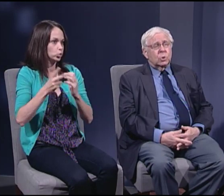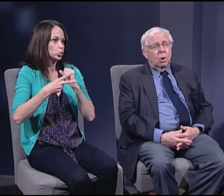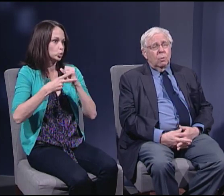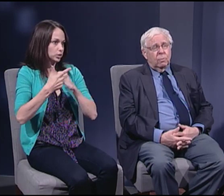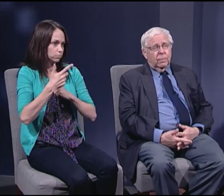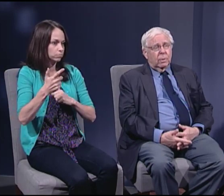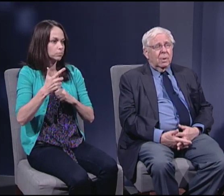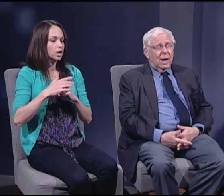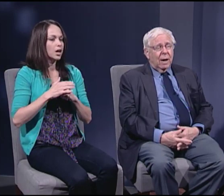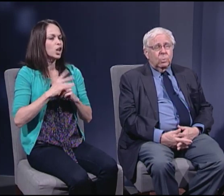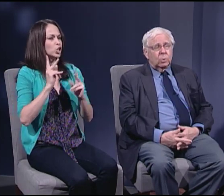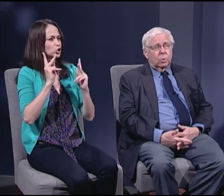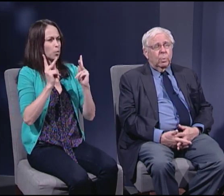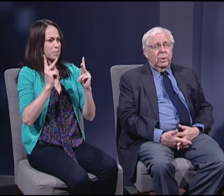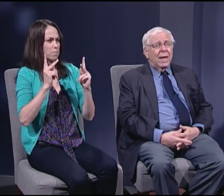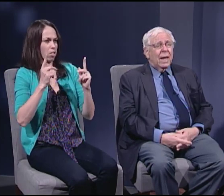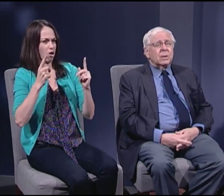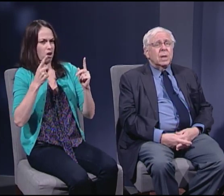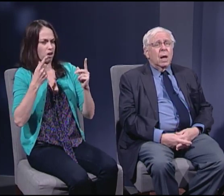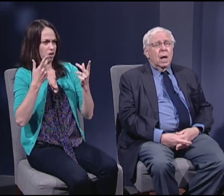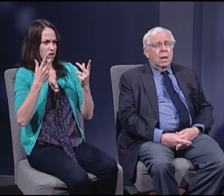over how to interpret that.